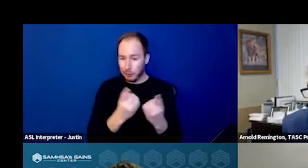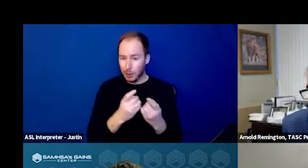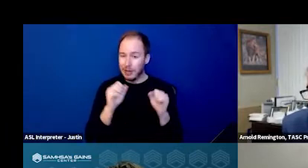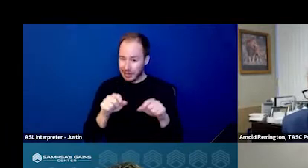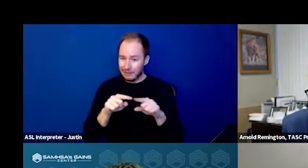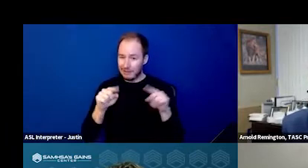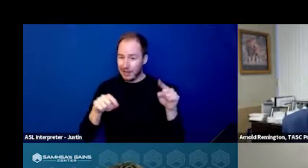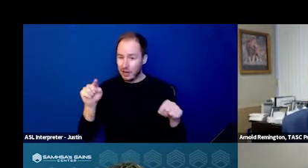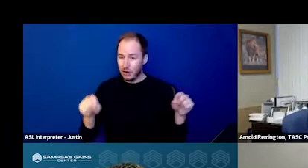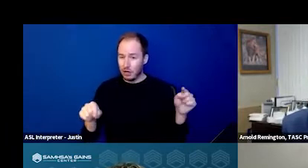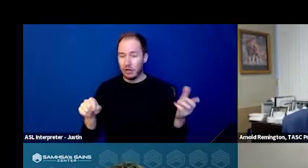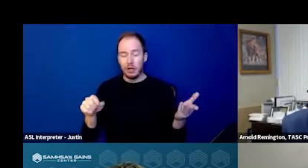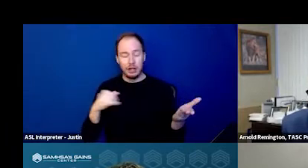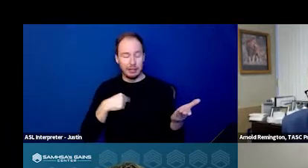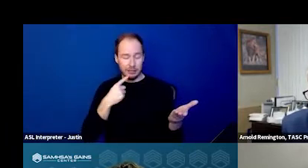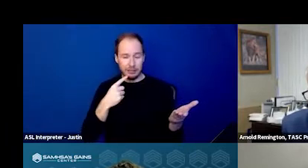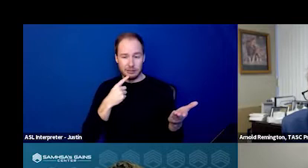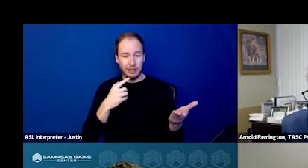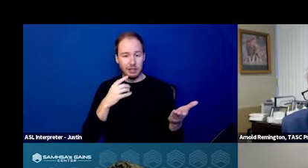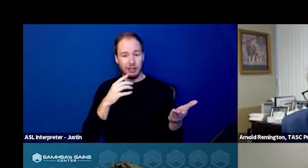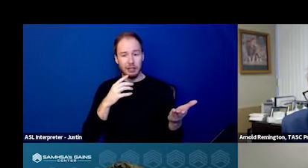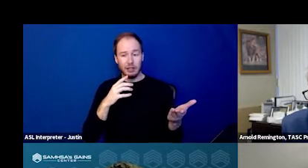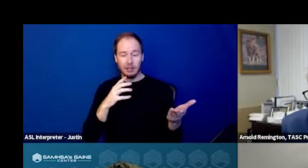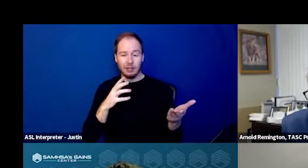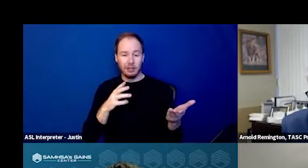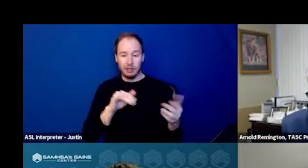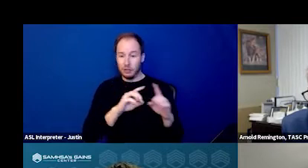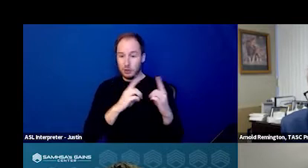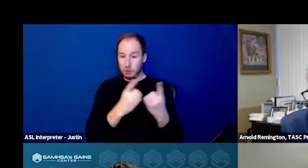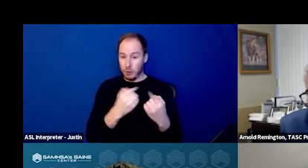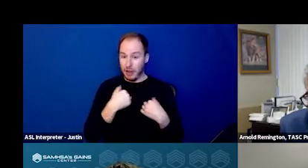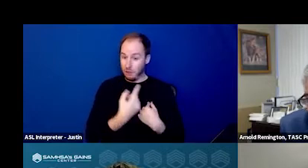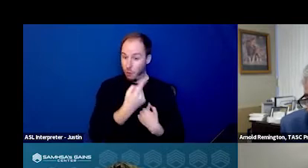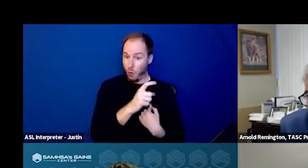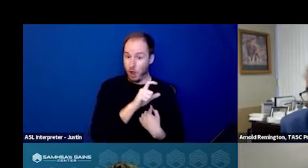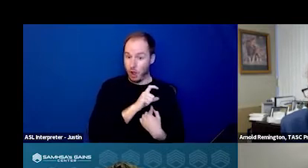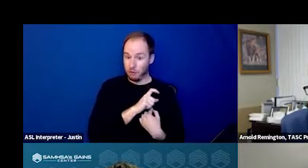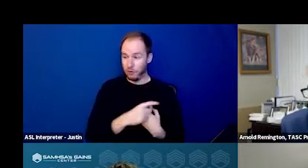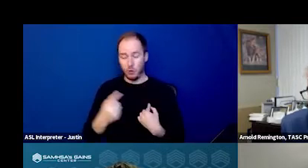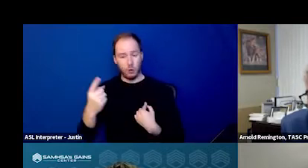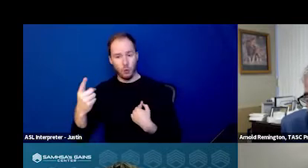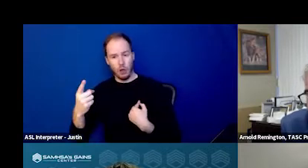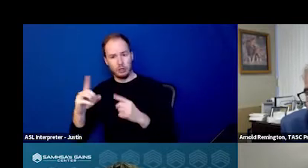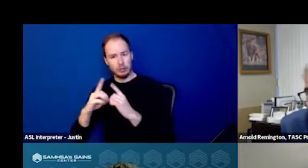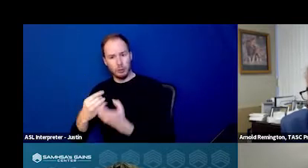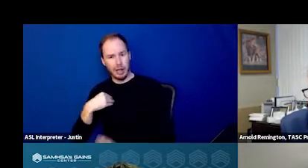Like I said, the departments with one officer versus department with 25 or 200 officers